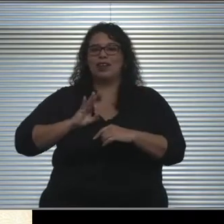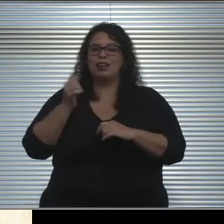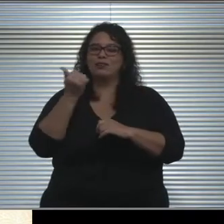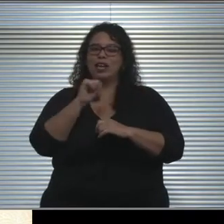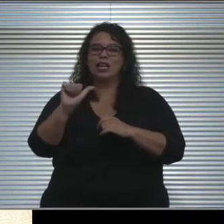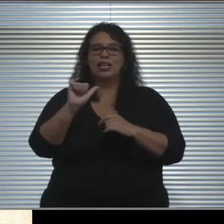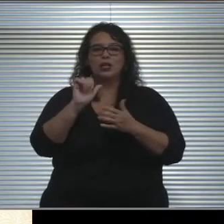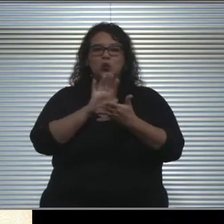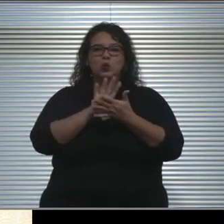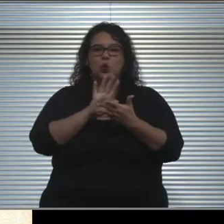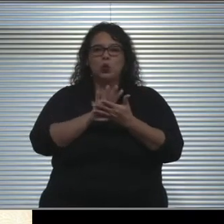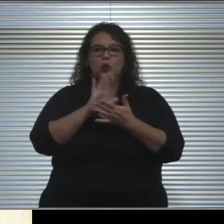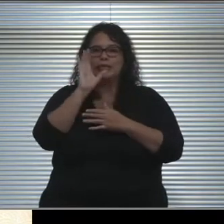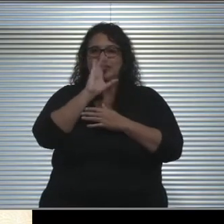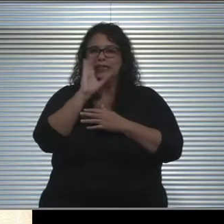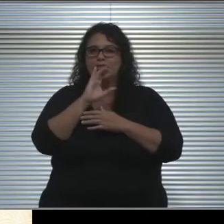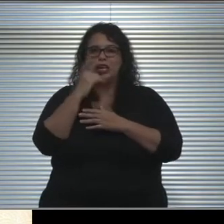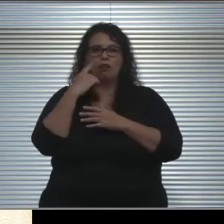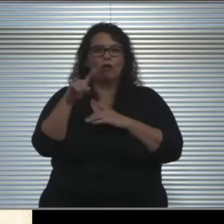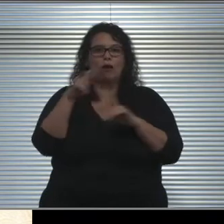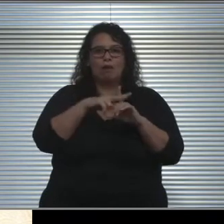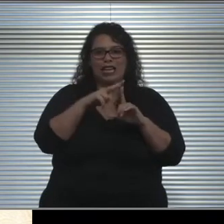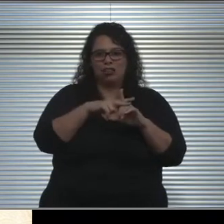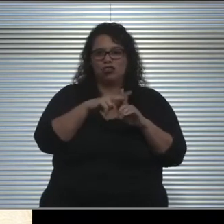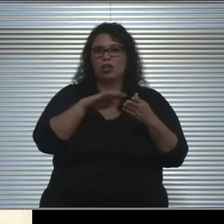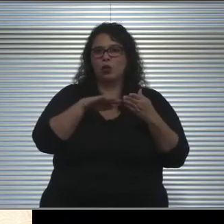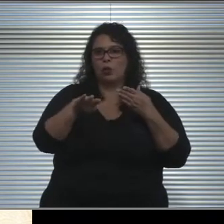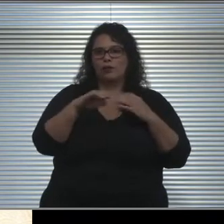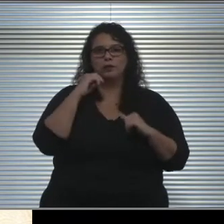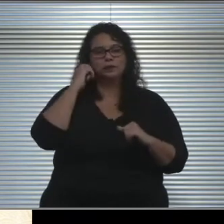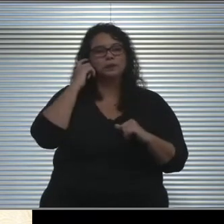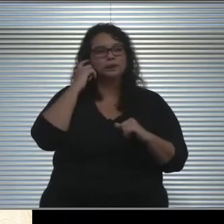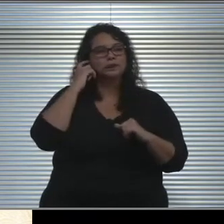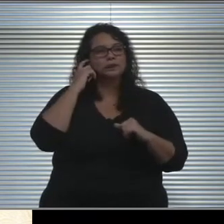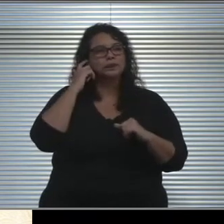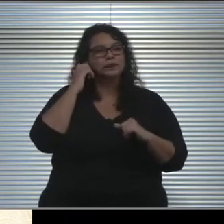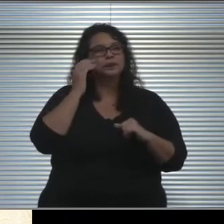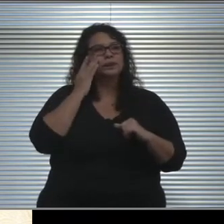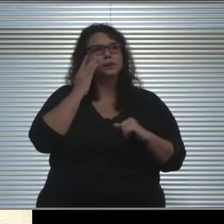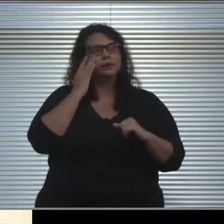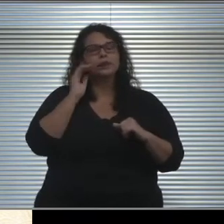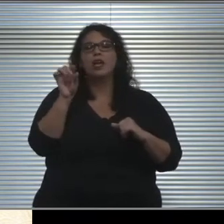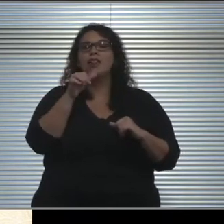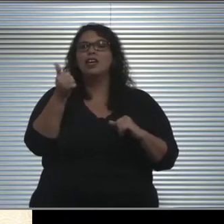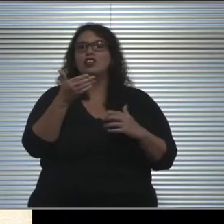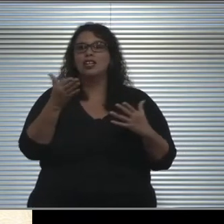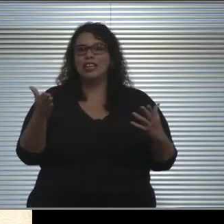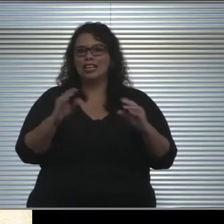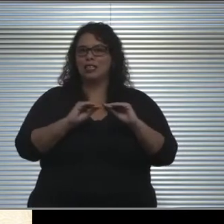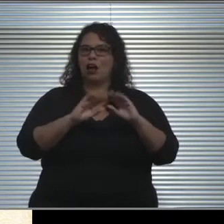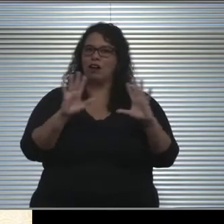that would seek application on this waiver. And then the other thing that is rather obvious but not stated,